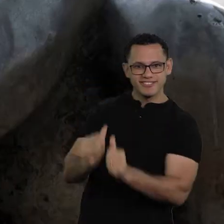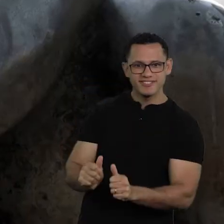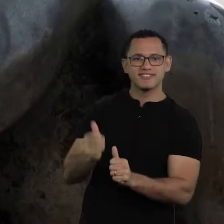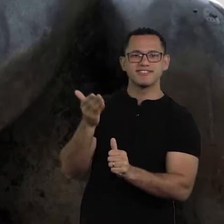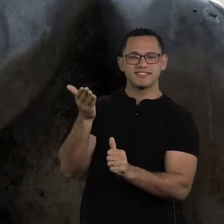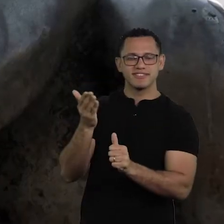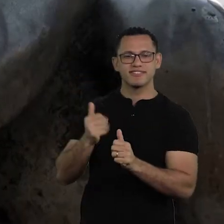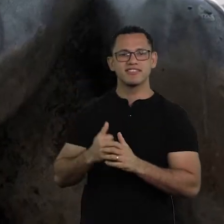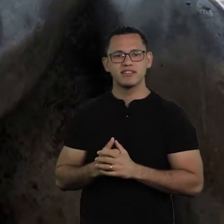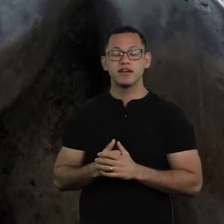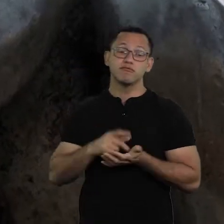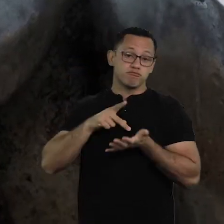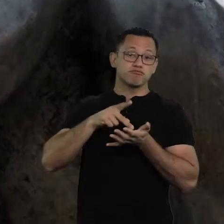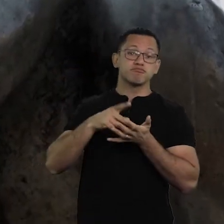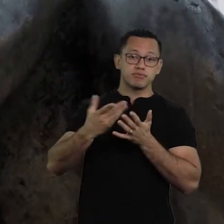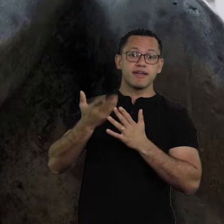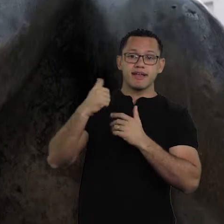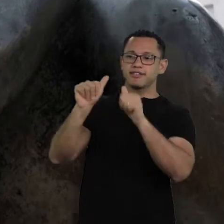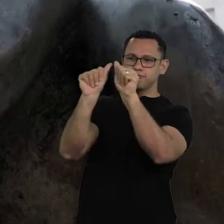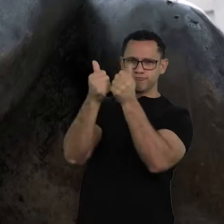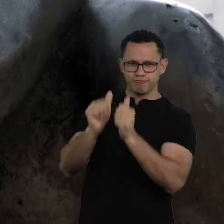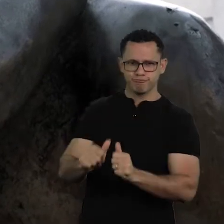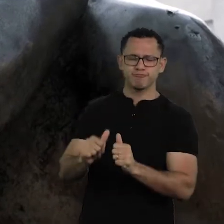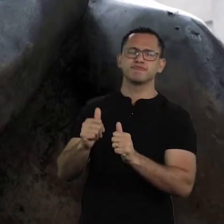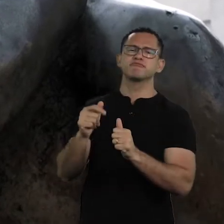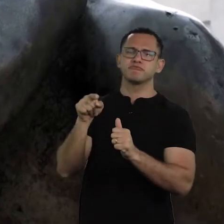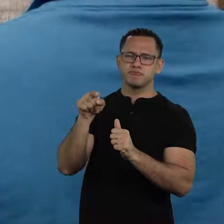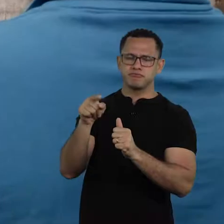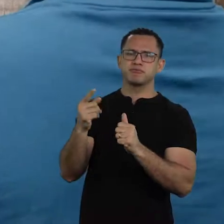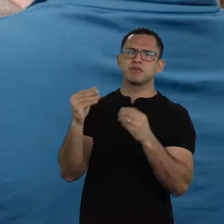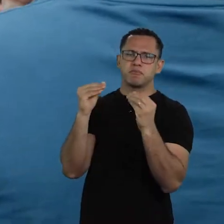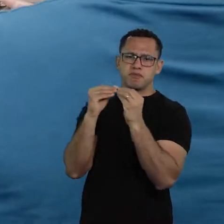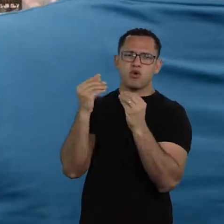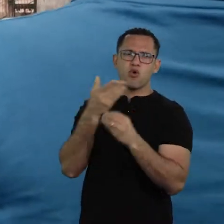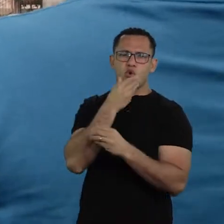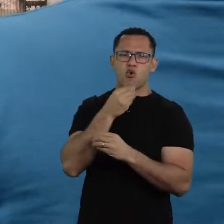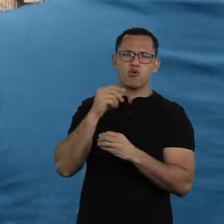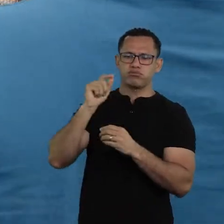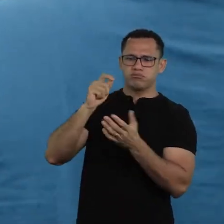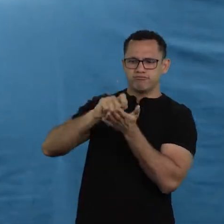This statue was a tribute to Olavo Bilac, it was based on his poem,